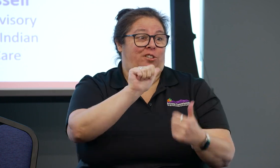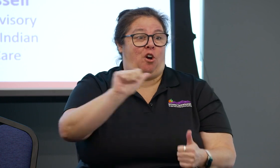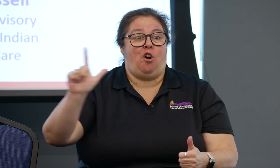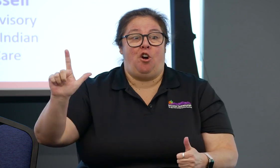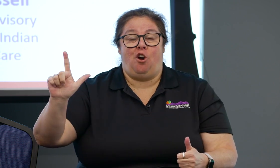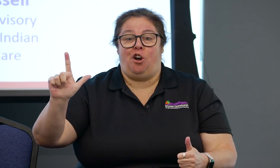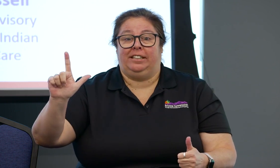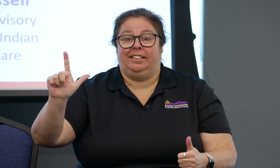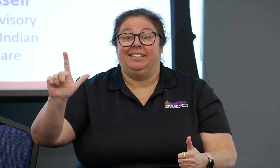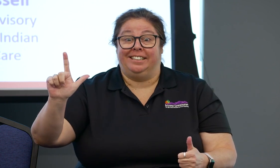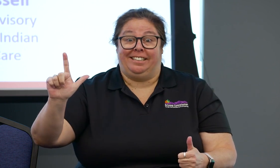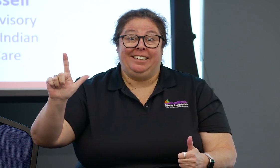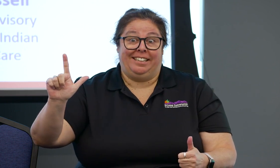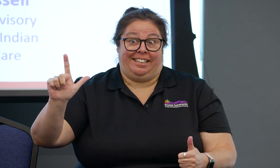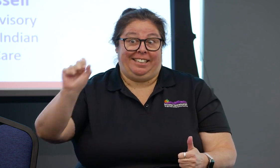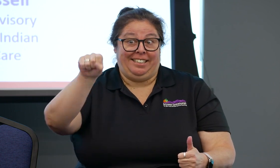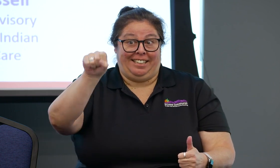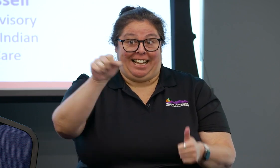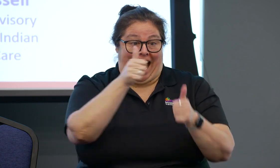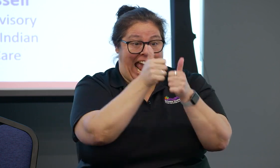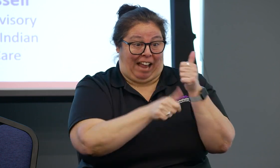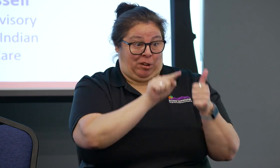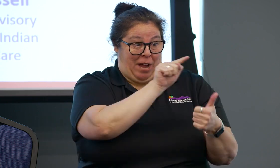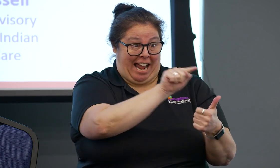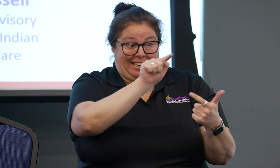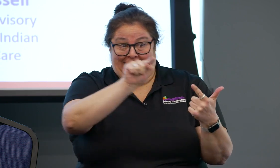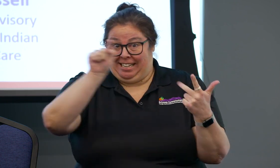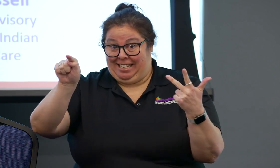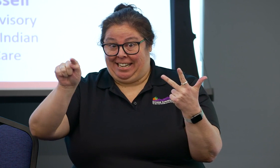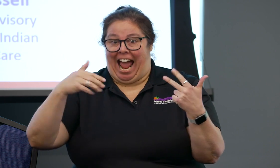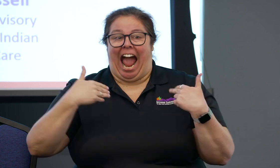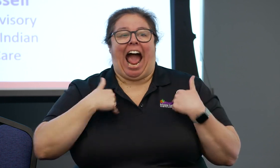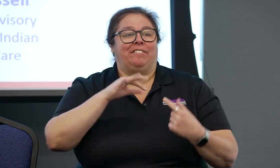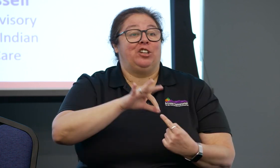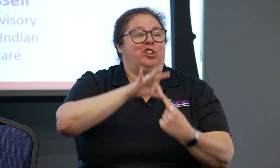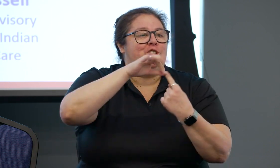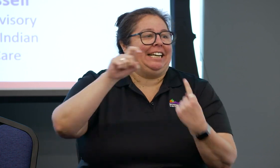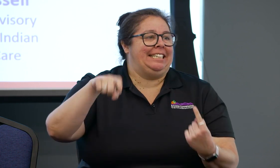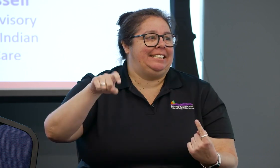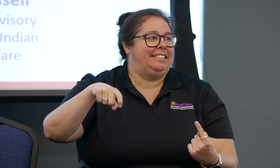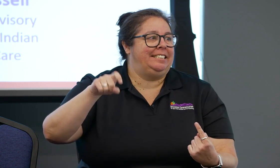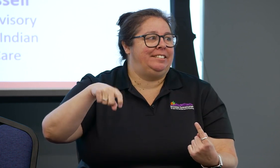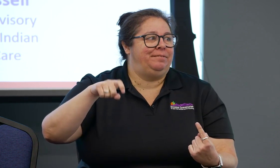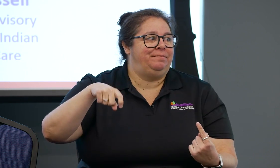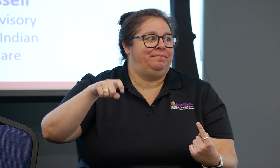There's often a misconception that for anybody with hearing loss, that there is a one size fits all accommodation